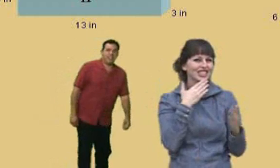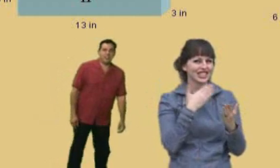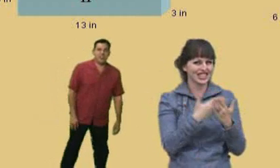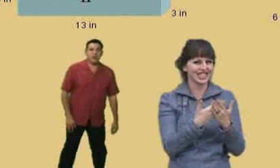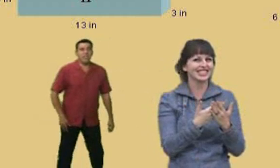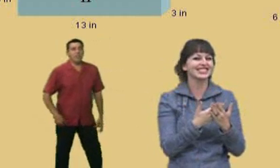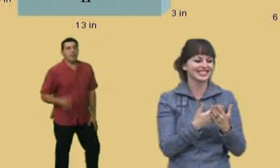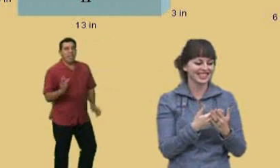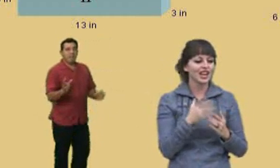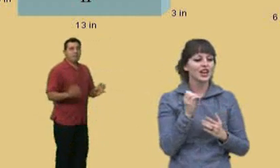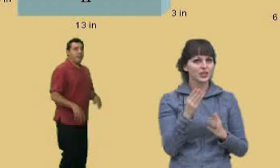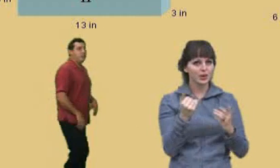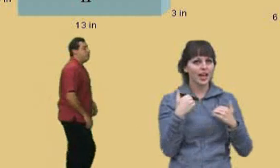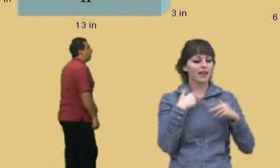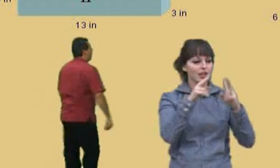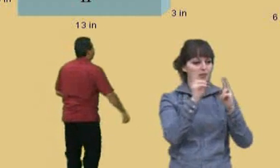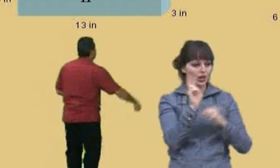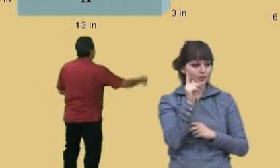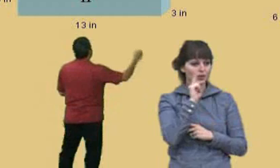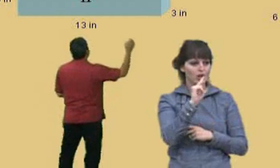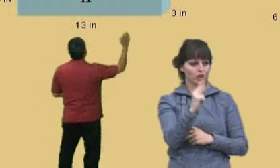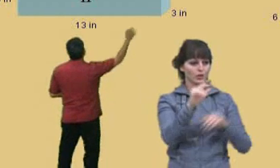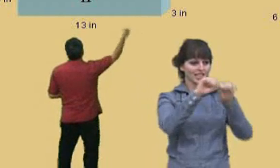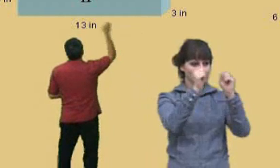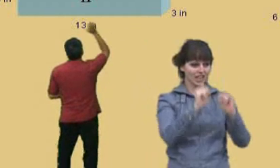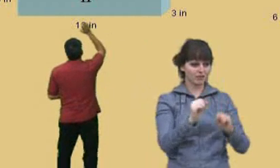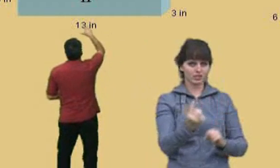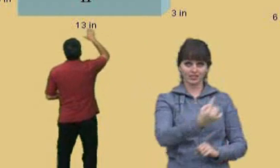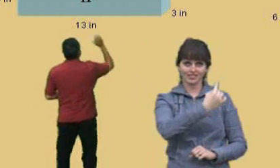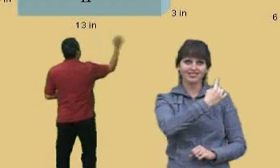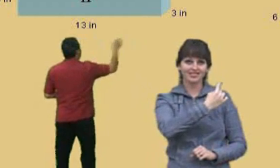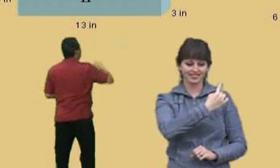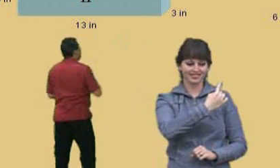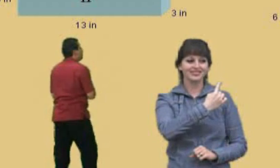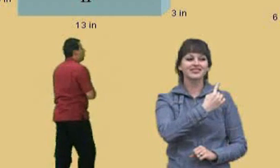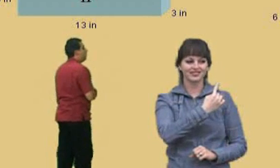So, we have the volumes of our three rectangular solids all listed up there for you.